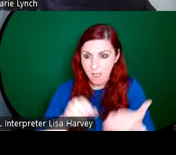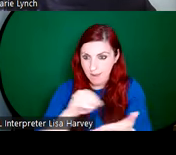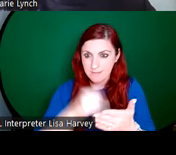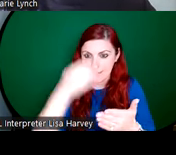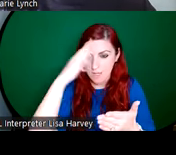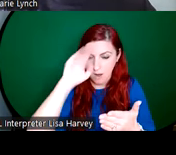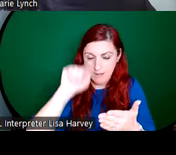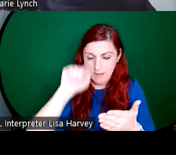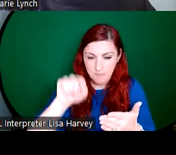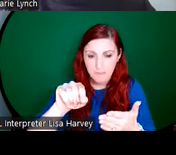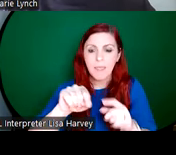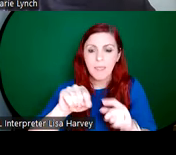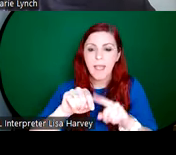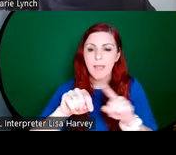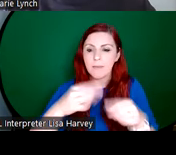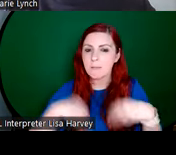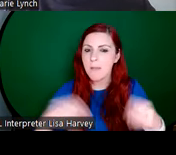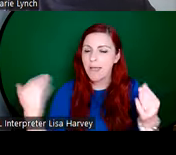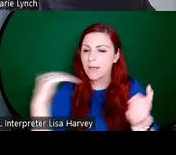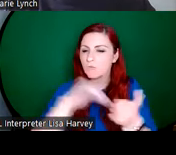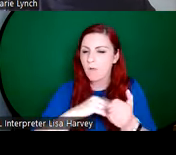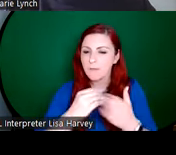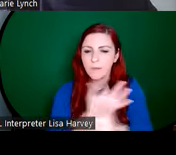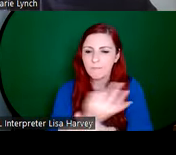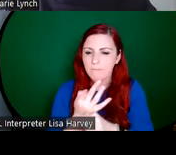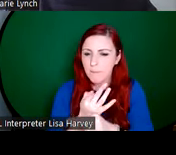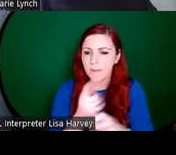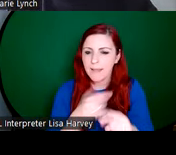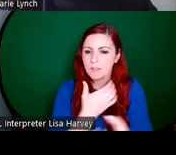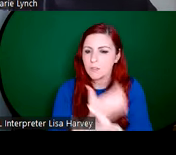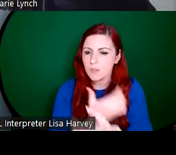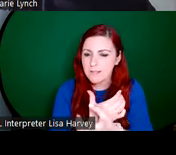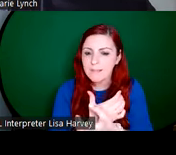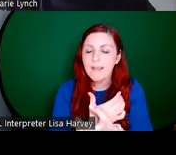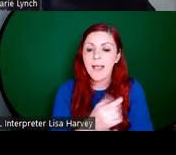arrived with his family and his child and he wanted to he claims that he owned